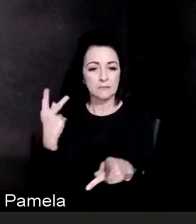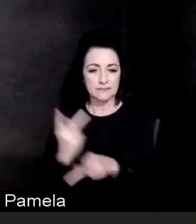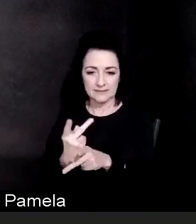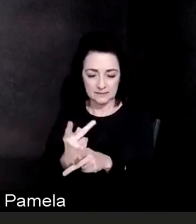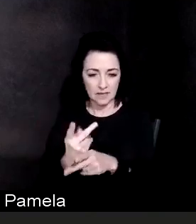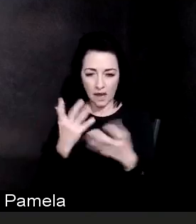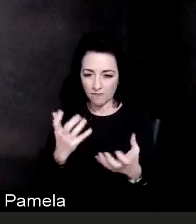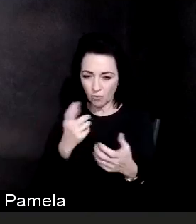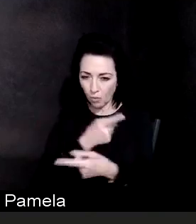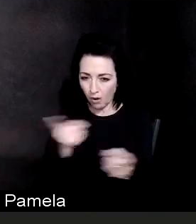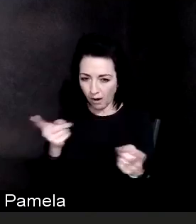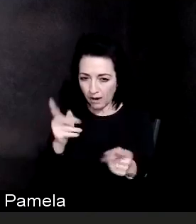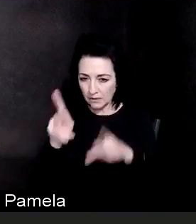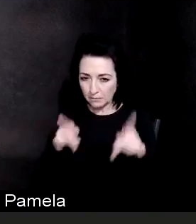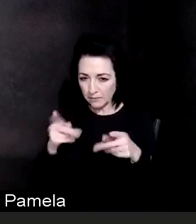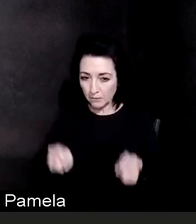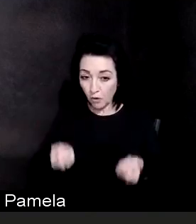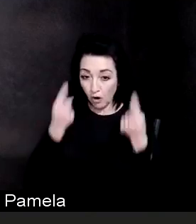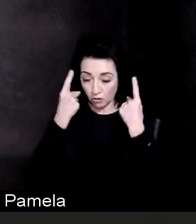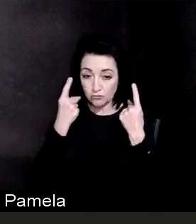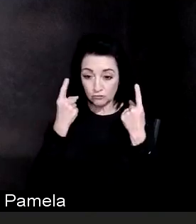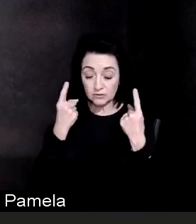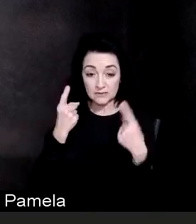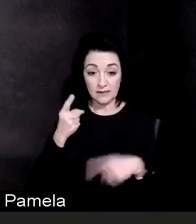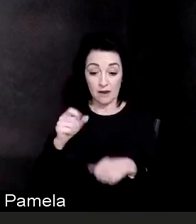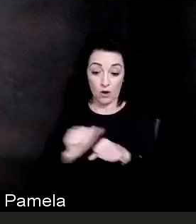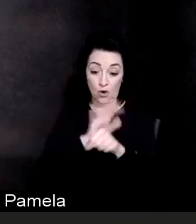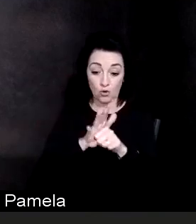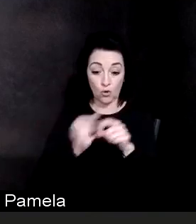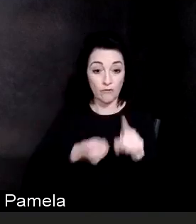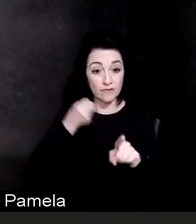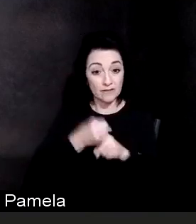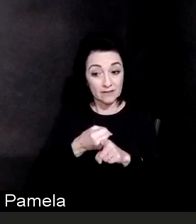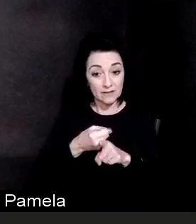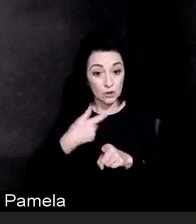in medicine before. So I talk to you that right now